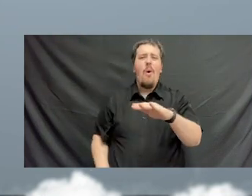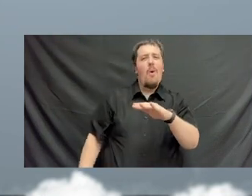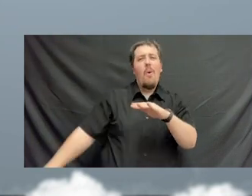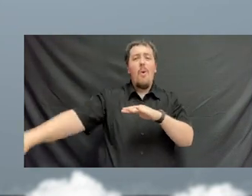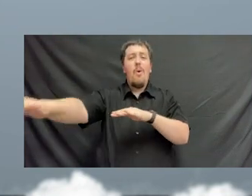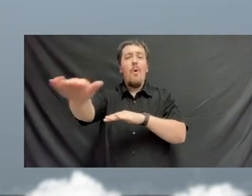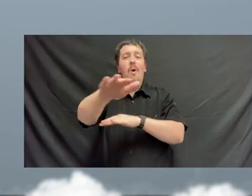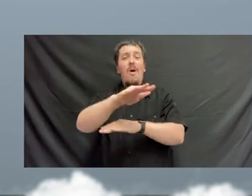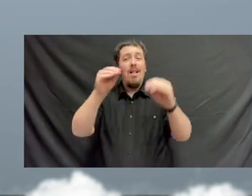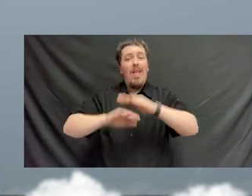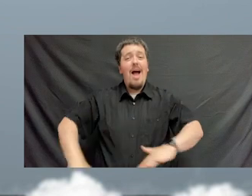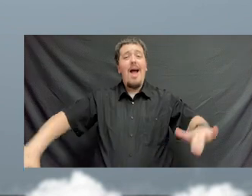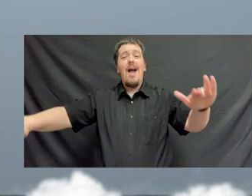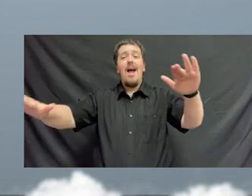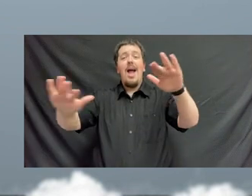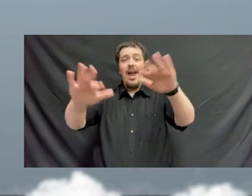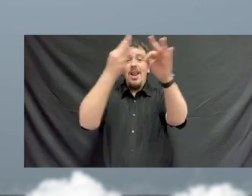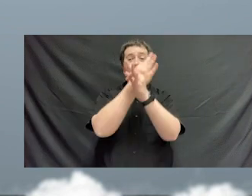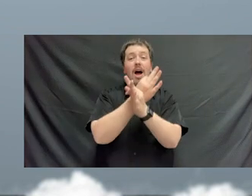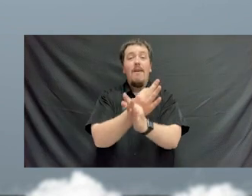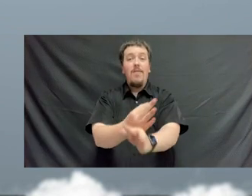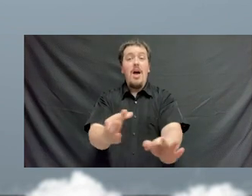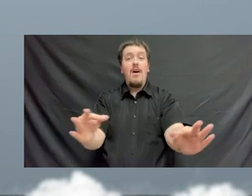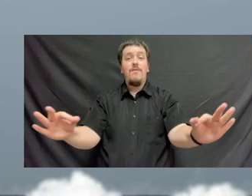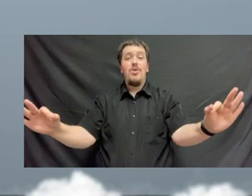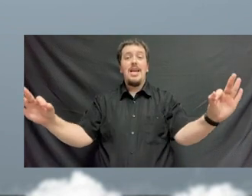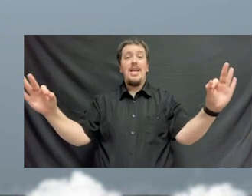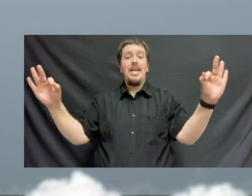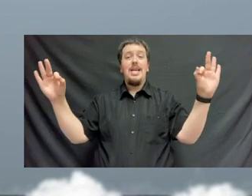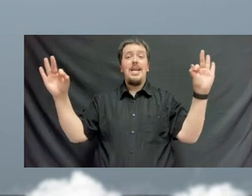O'er the land of the free